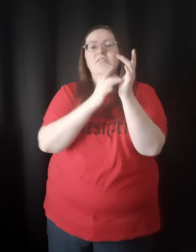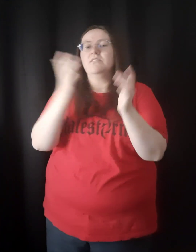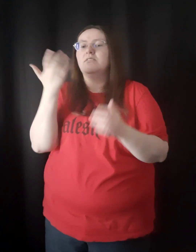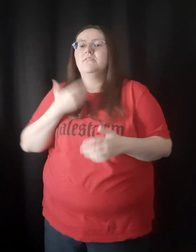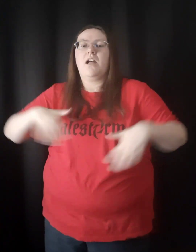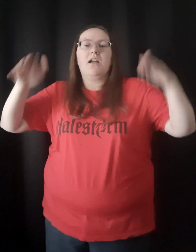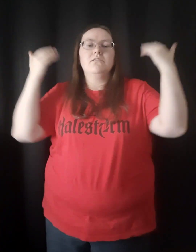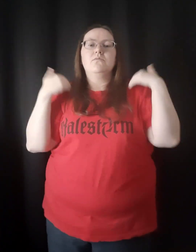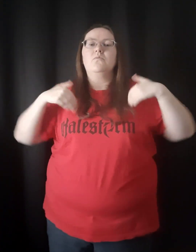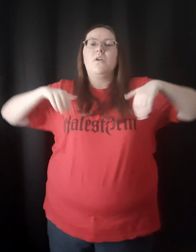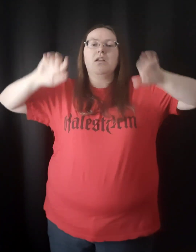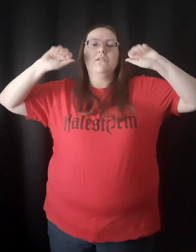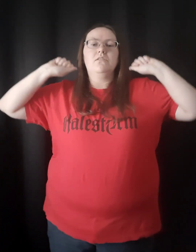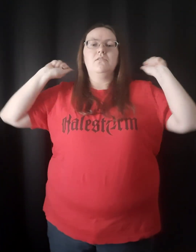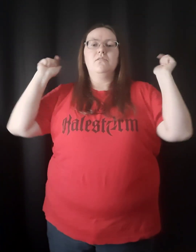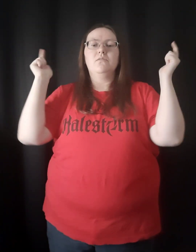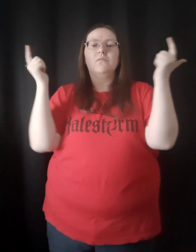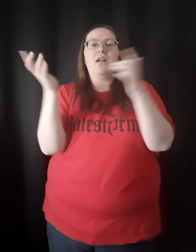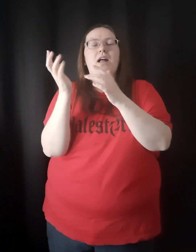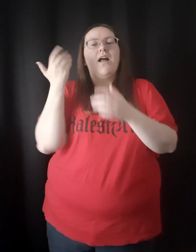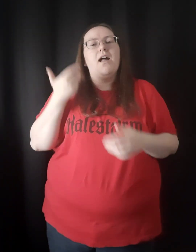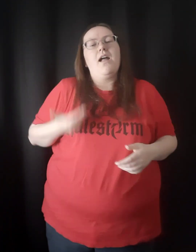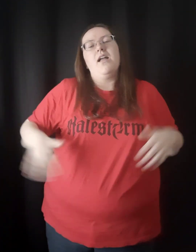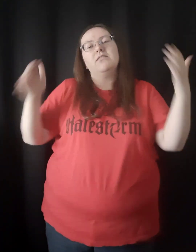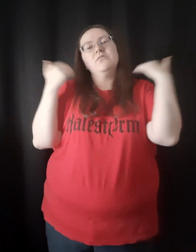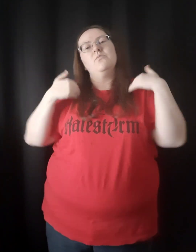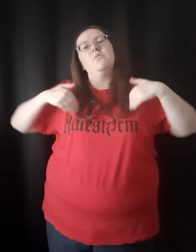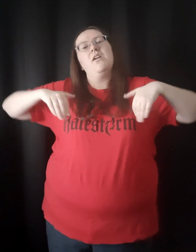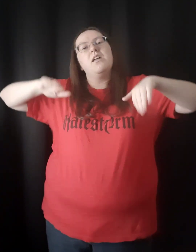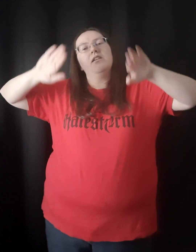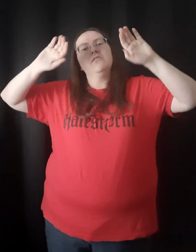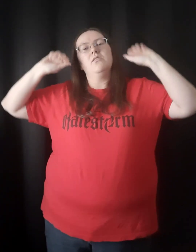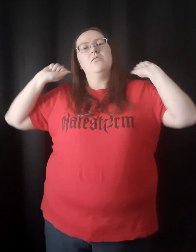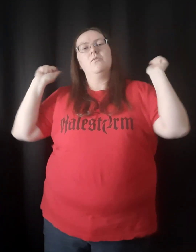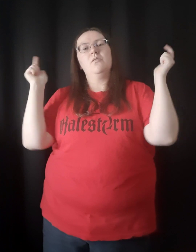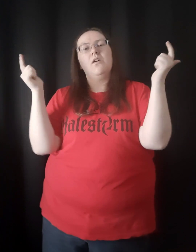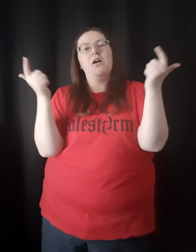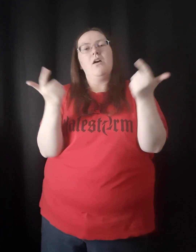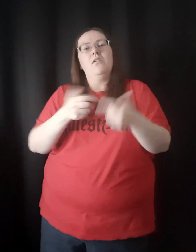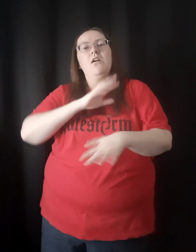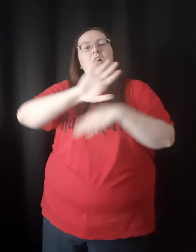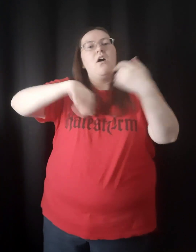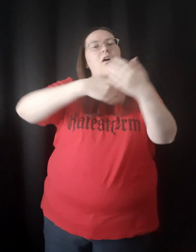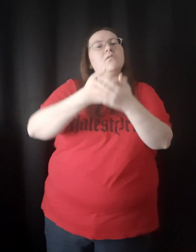Jesus, I surrender all I surrender all